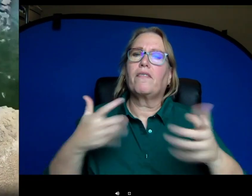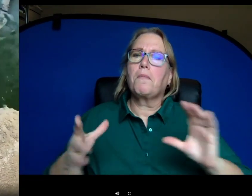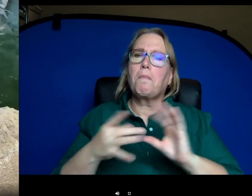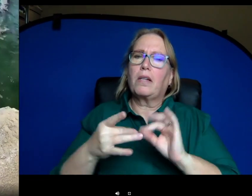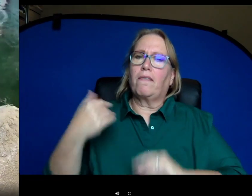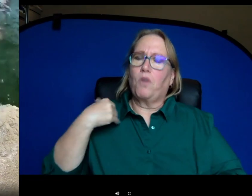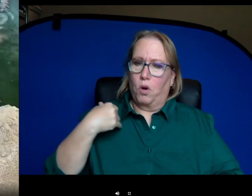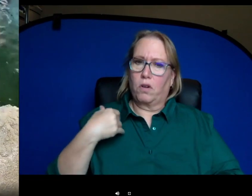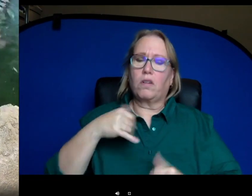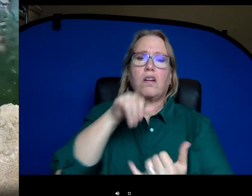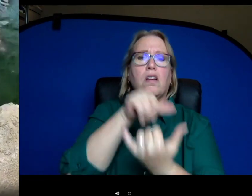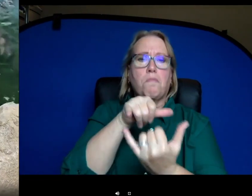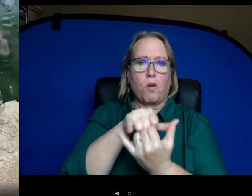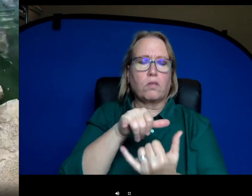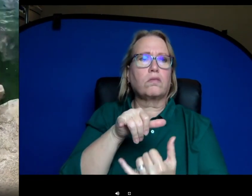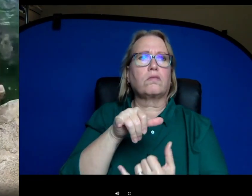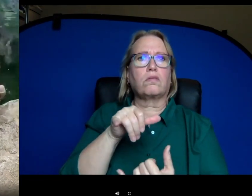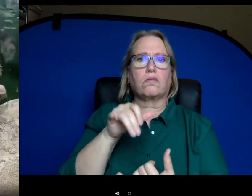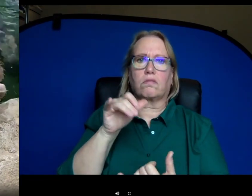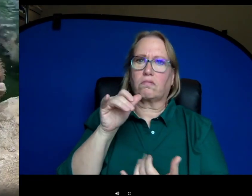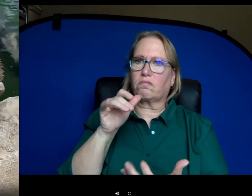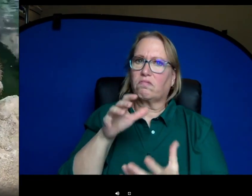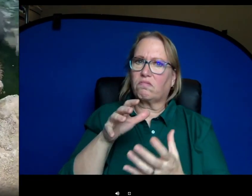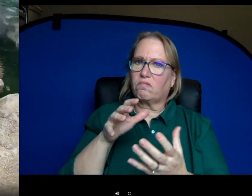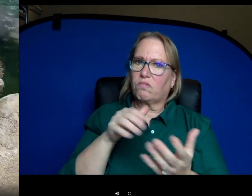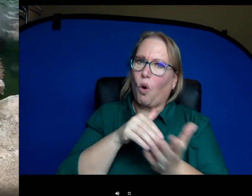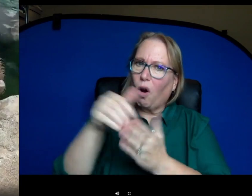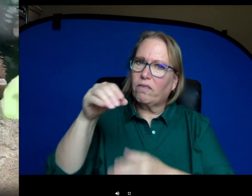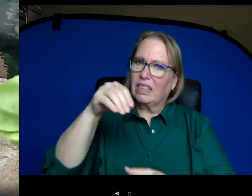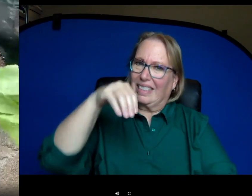earlier that hippos will spend a lot of time in the water up to sixteen hours of